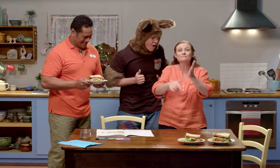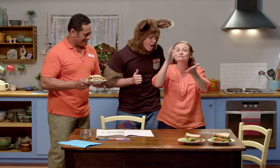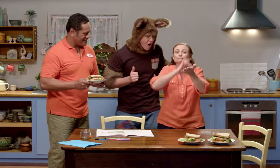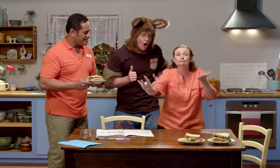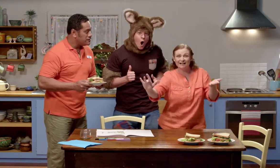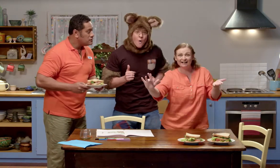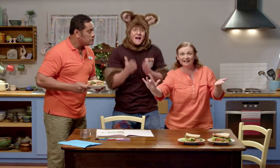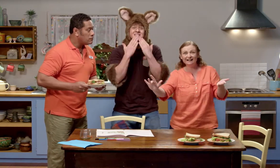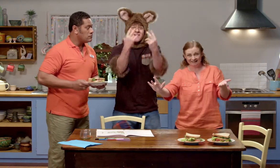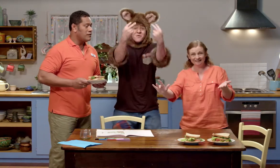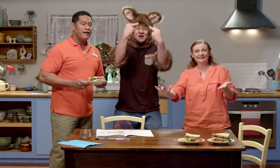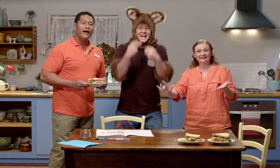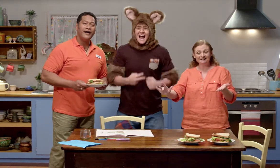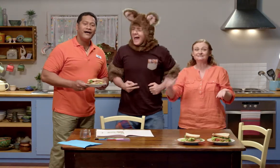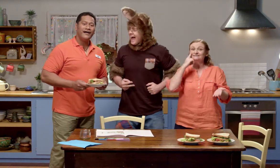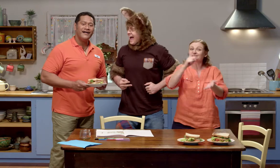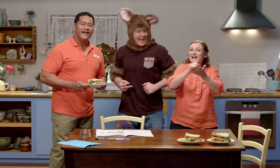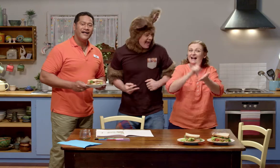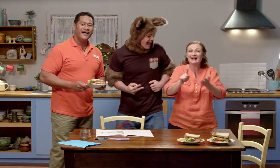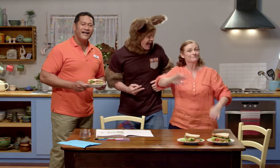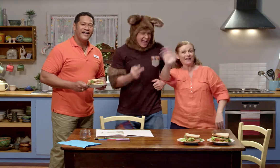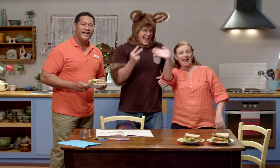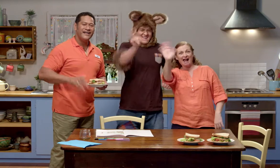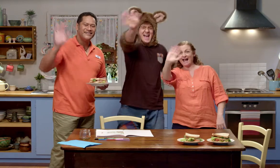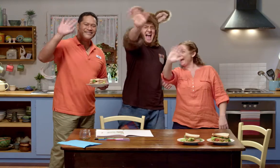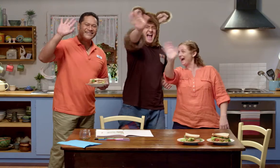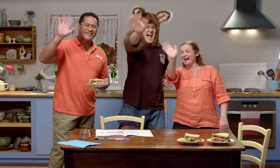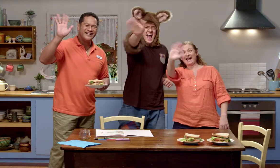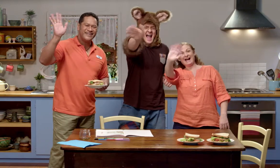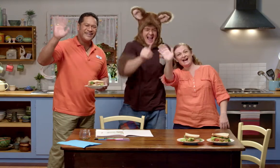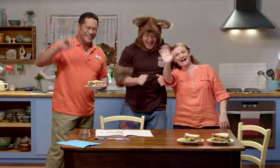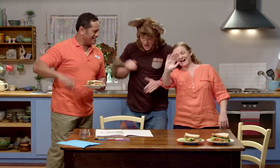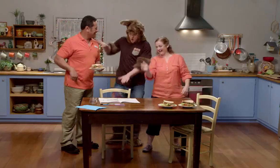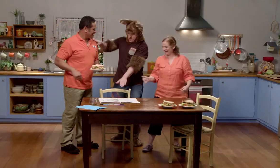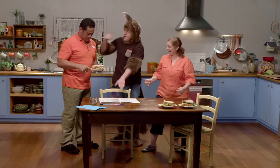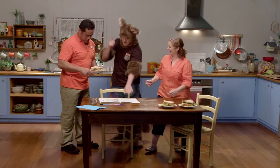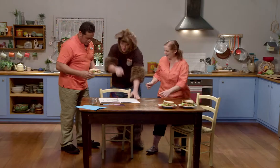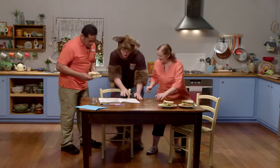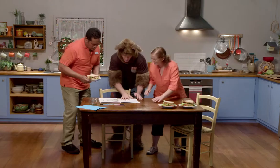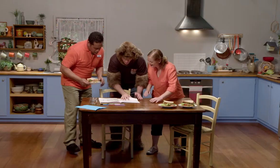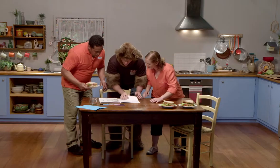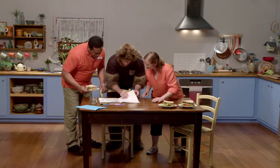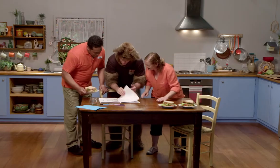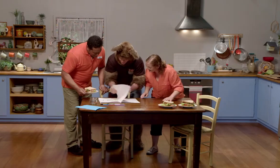Well, our time is up. Thanks for watching! See you next time. Bye! Jay, look.